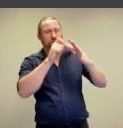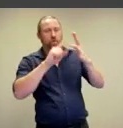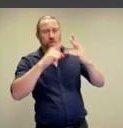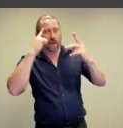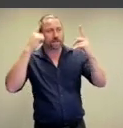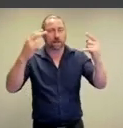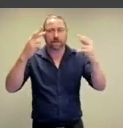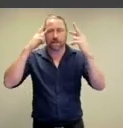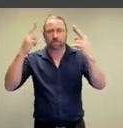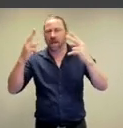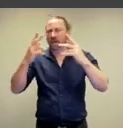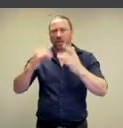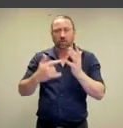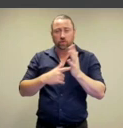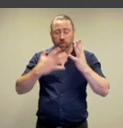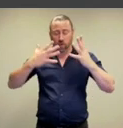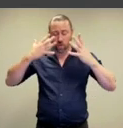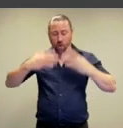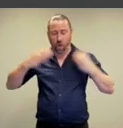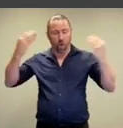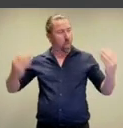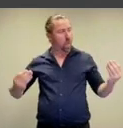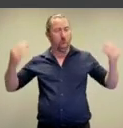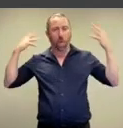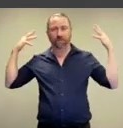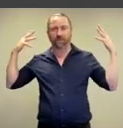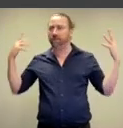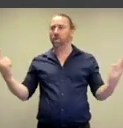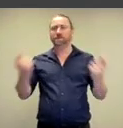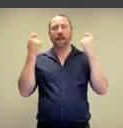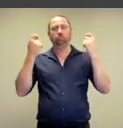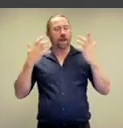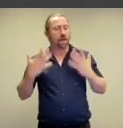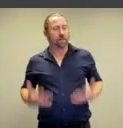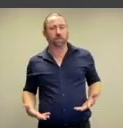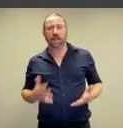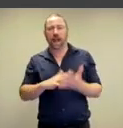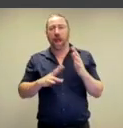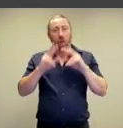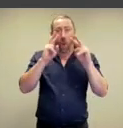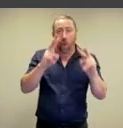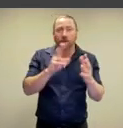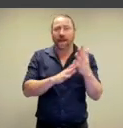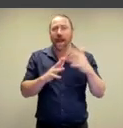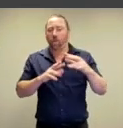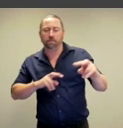expectations and to celebrate bodies not because of how they look